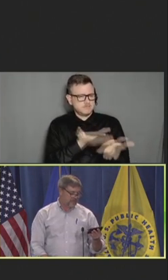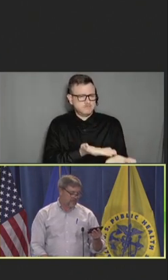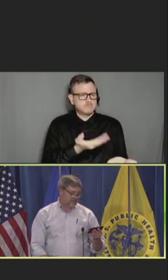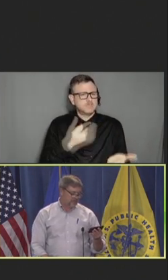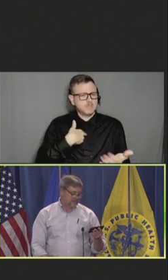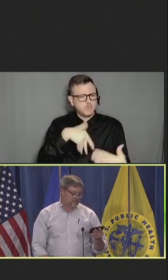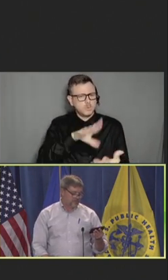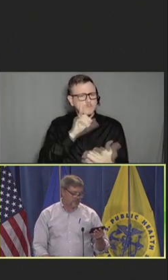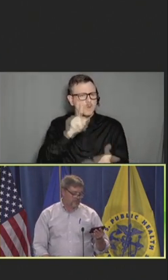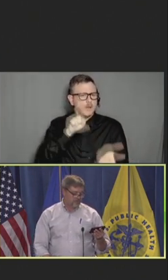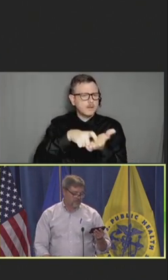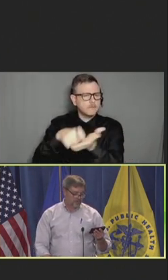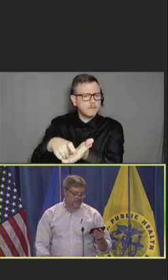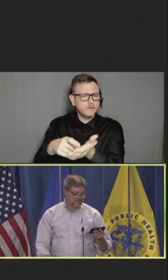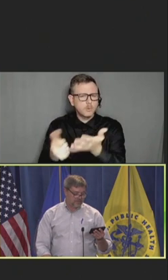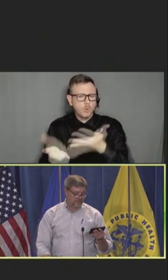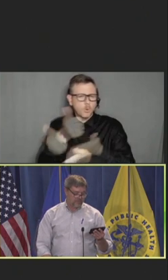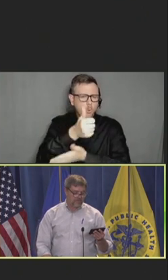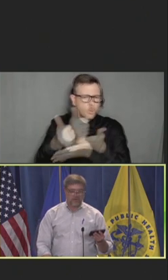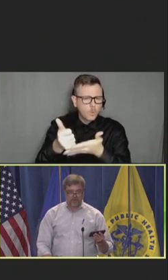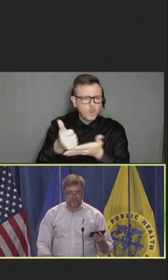technologies, including their criteria for prioritization.